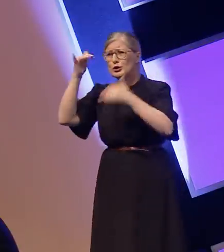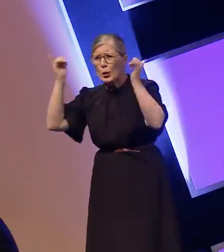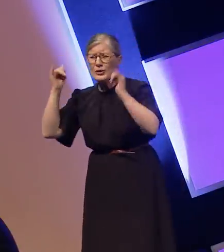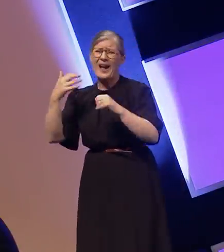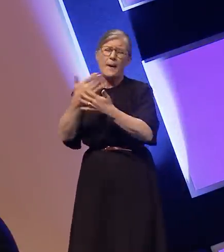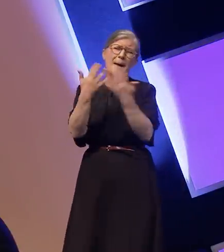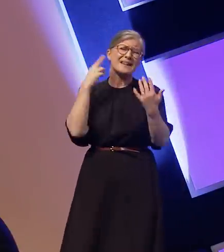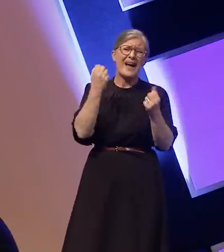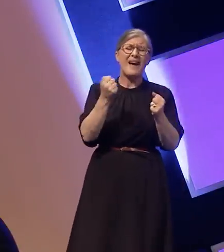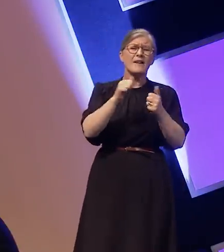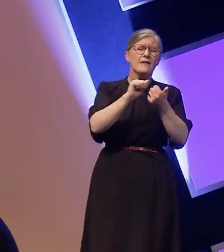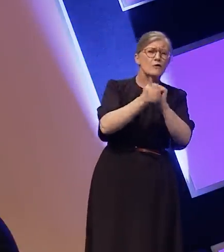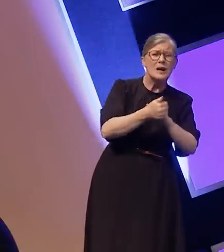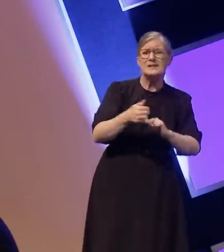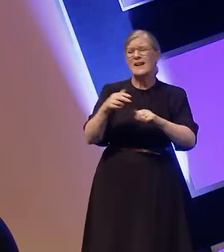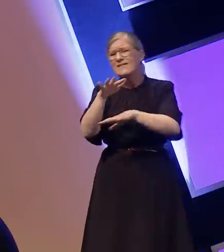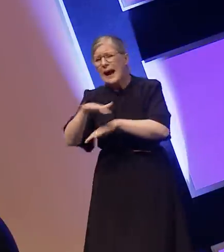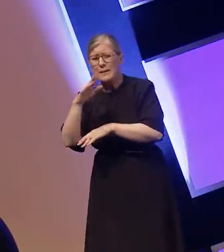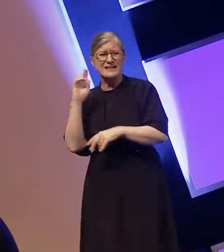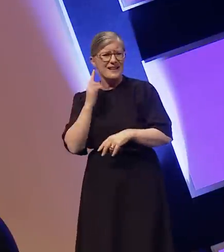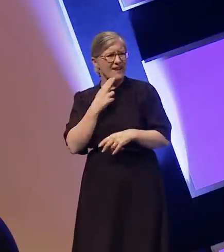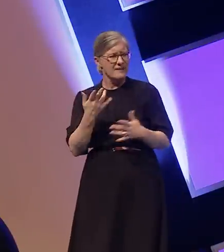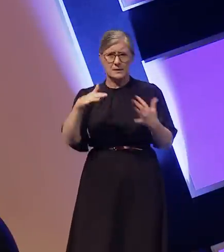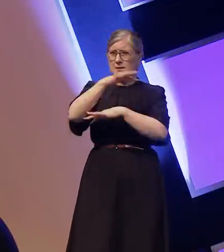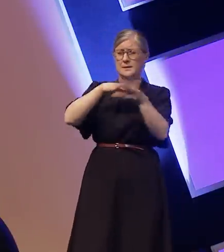but how often is our community authentically represented on screen?